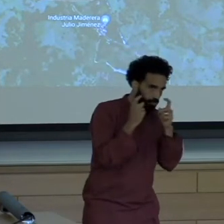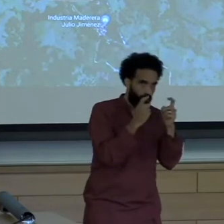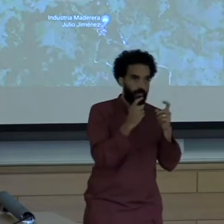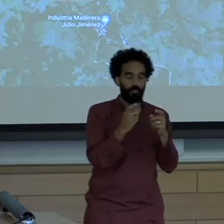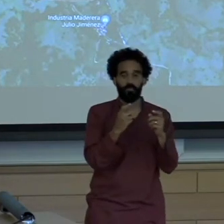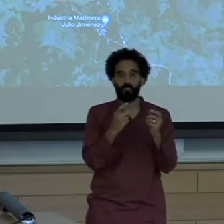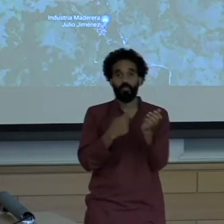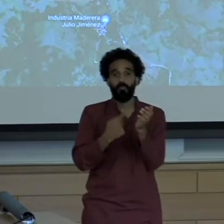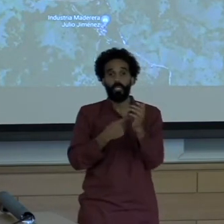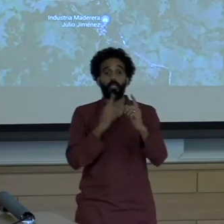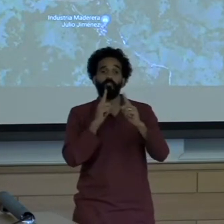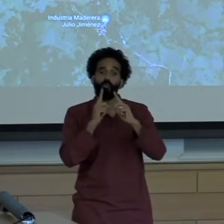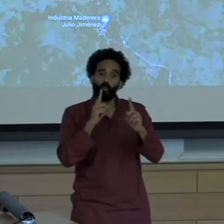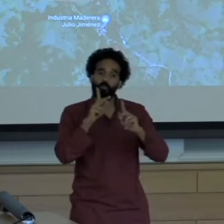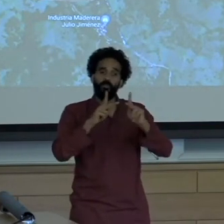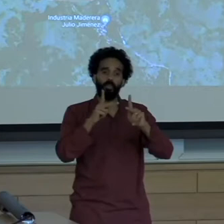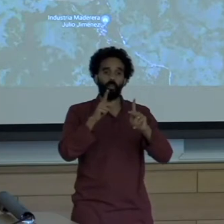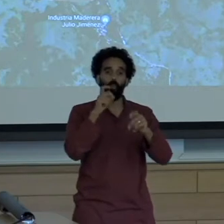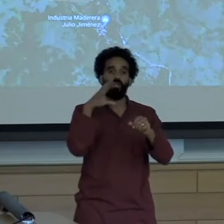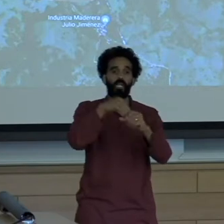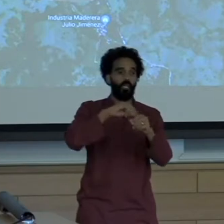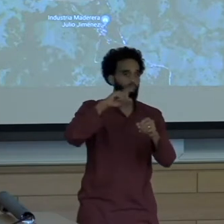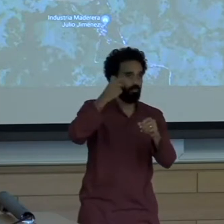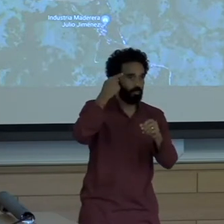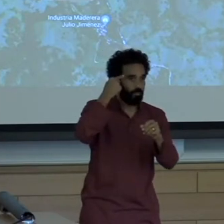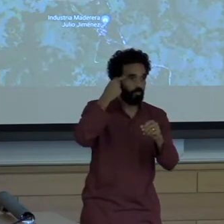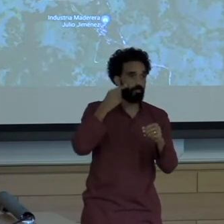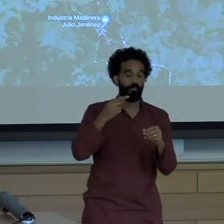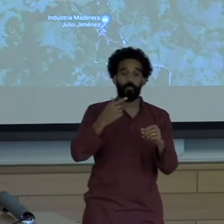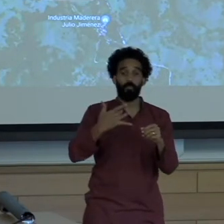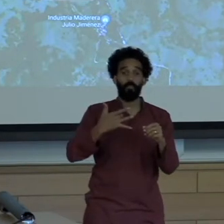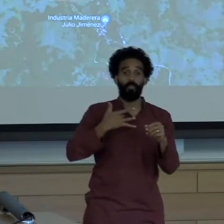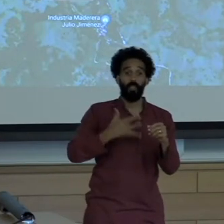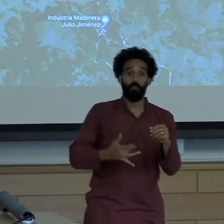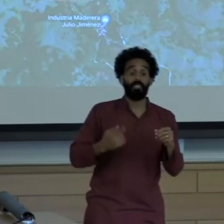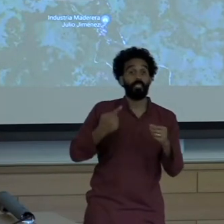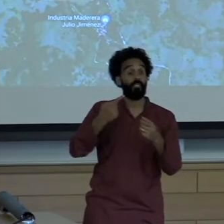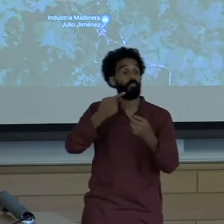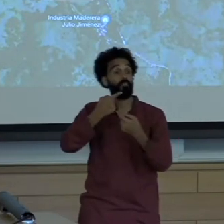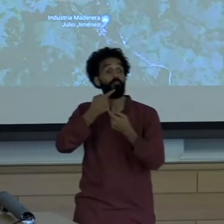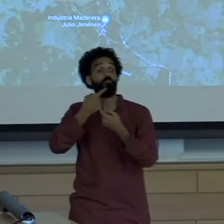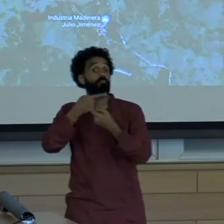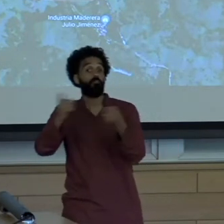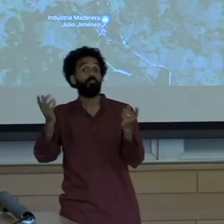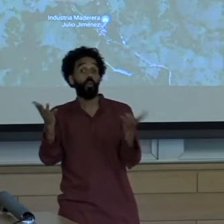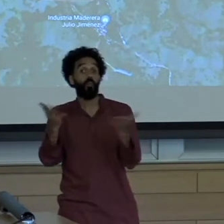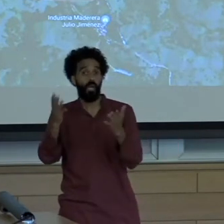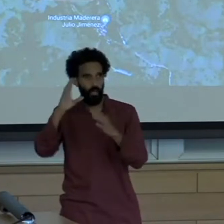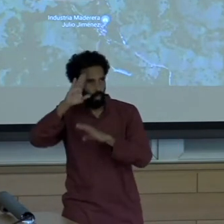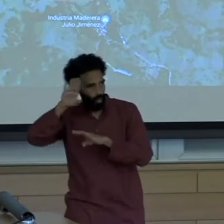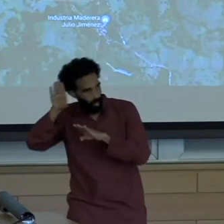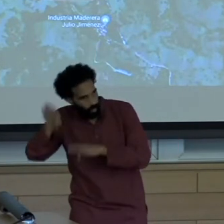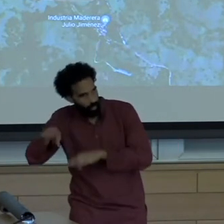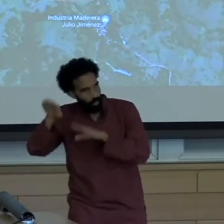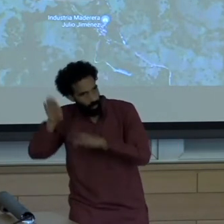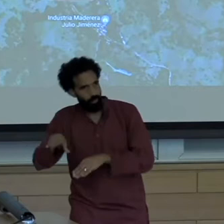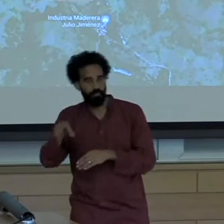The story that comes out of that rewards obedience to centralized power, it basically it reaffirms of the cultural bias